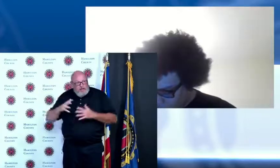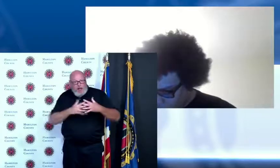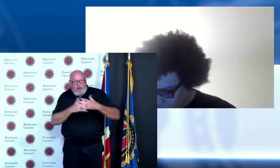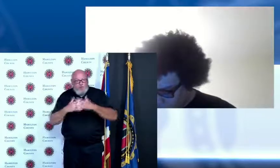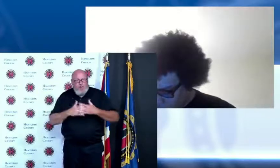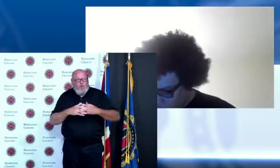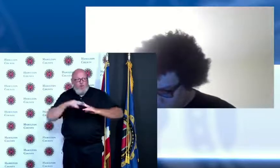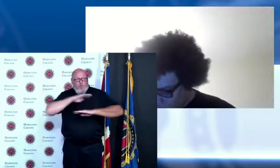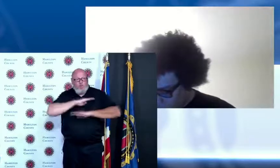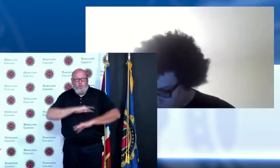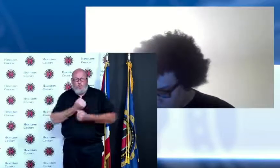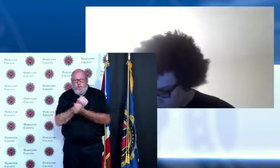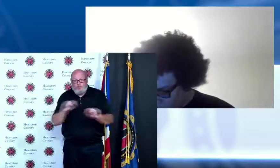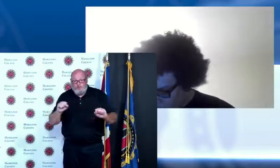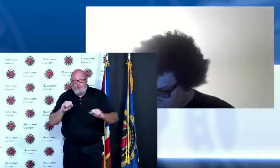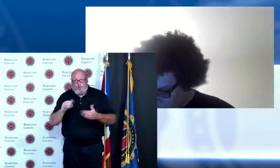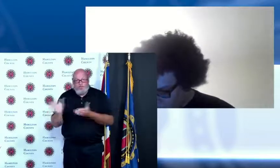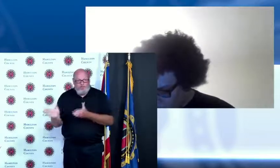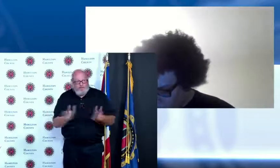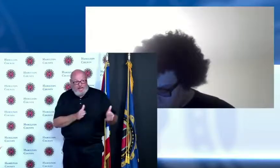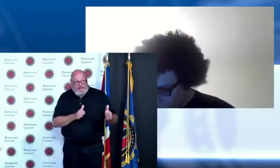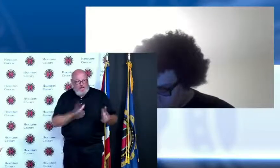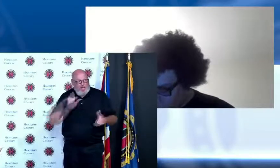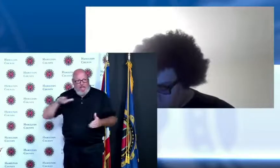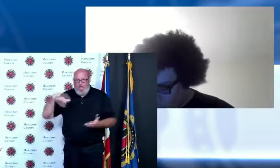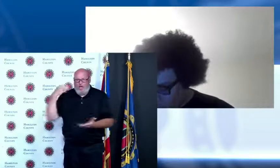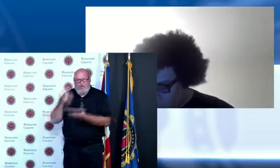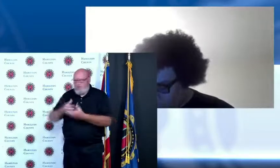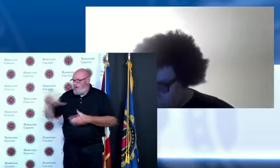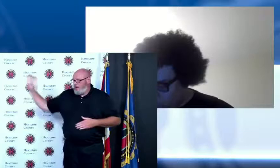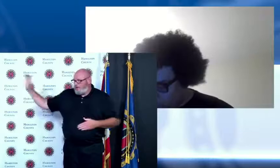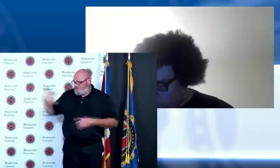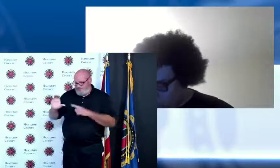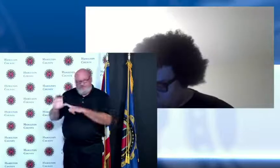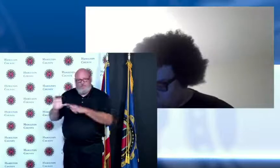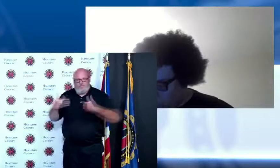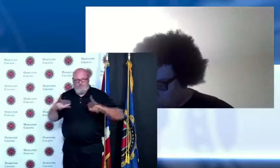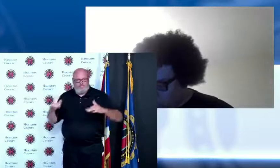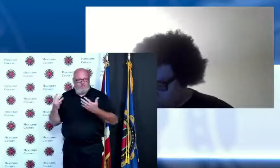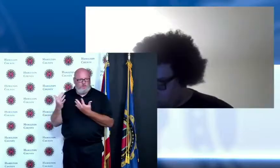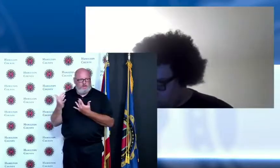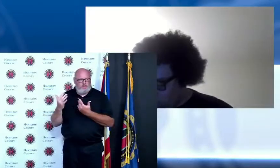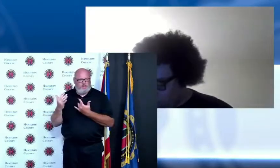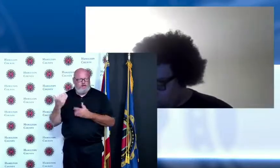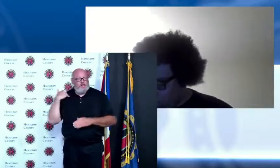that process had a public last hit public hearing last night have another one on Thursday the big